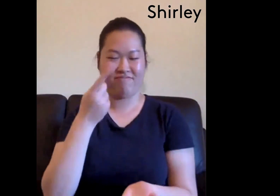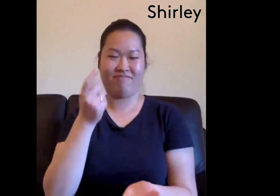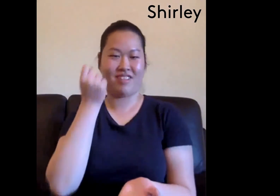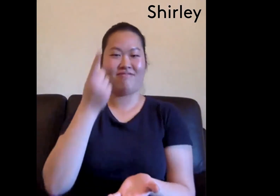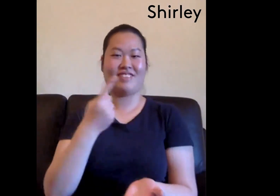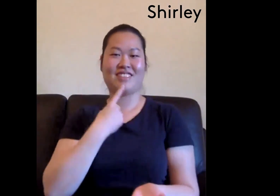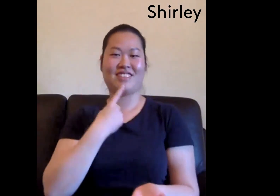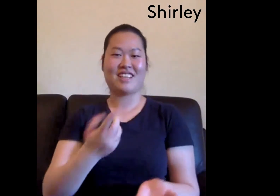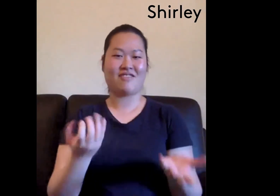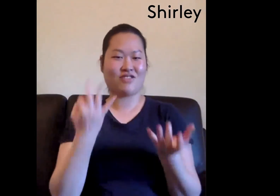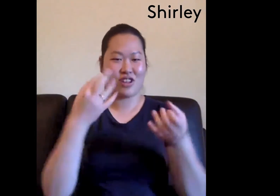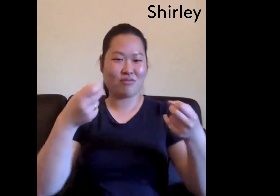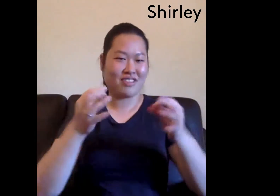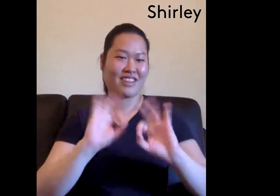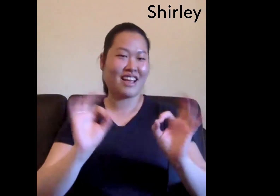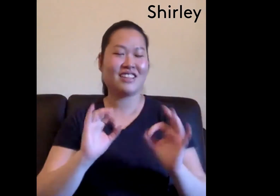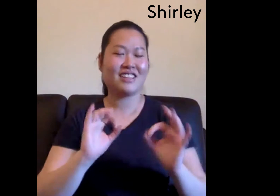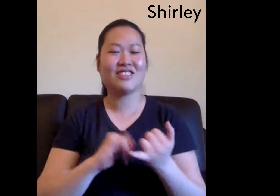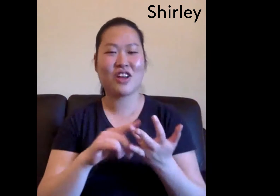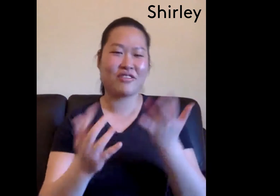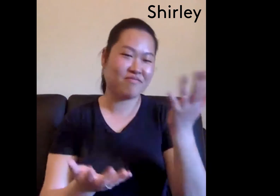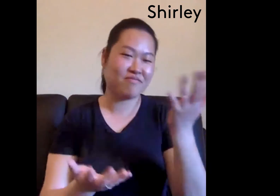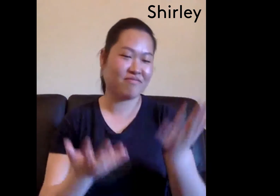What they're actually talking about or what the point of the video is